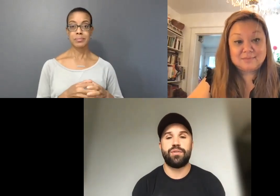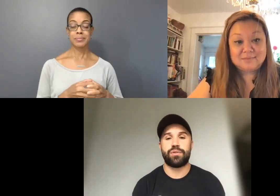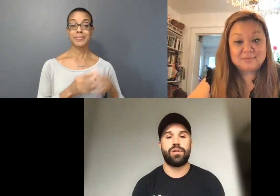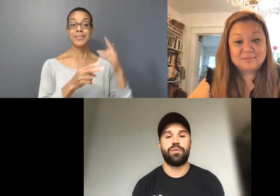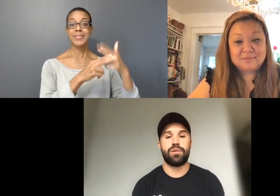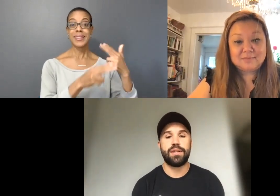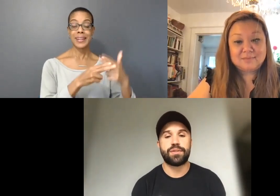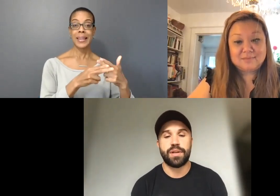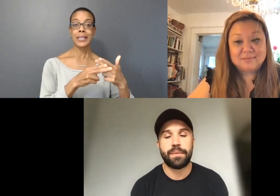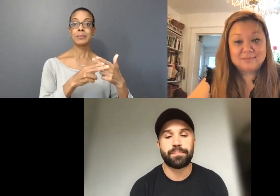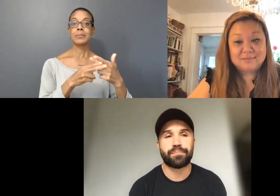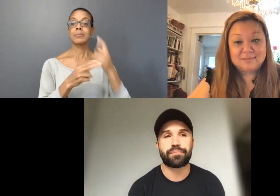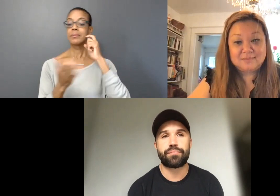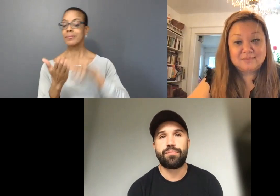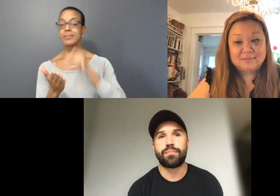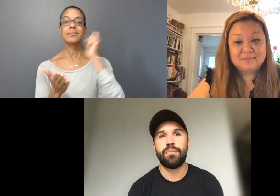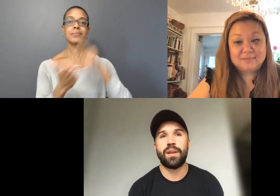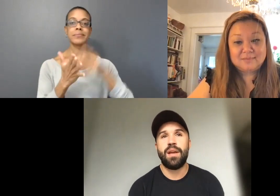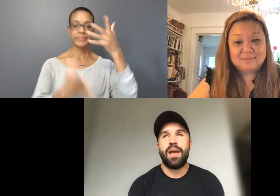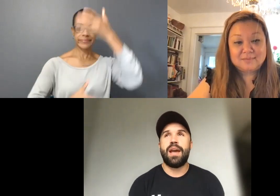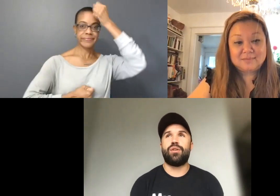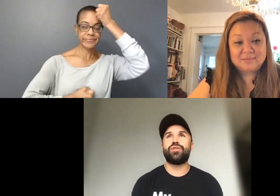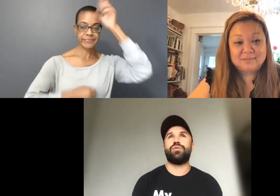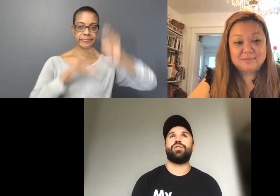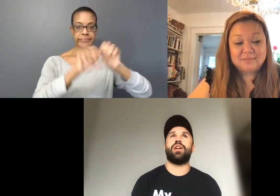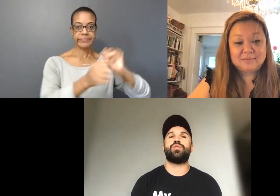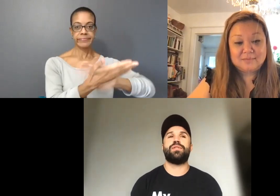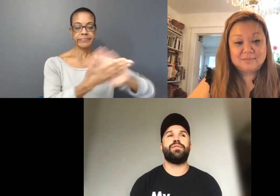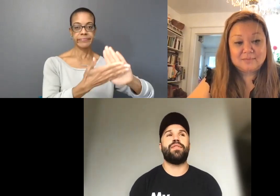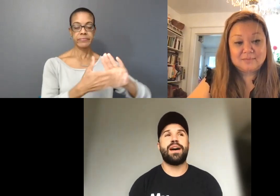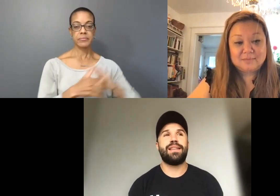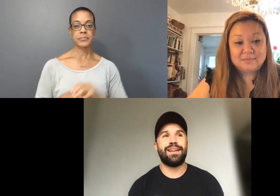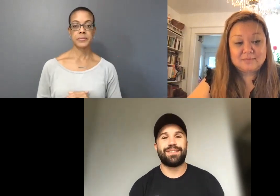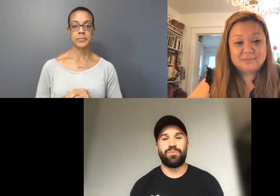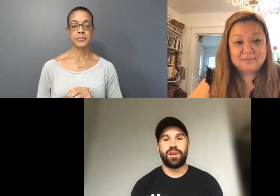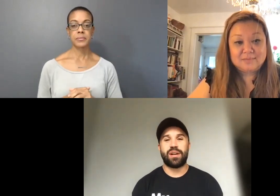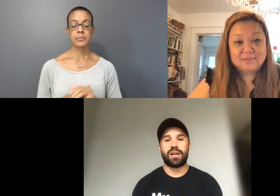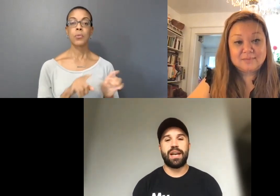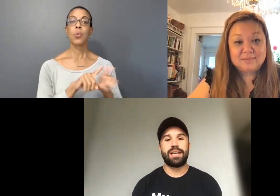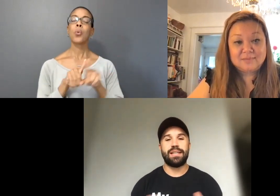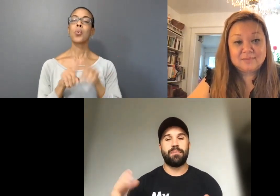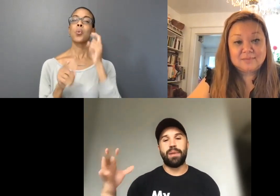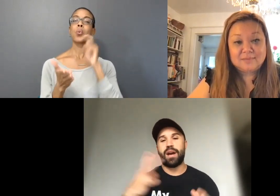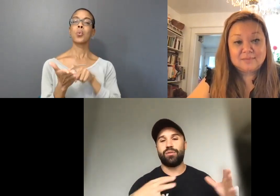to colonial history and also an acknowledgment to the fact that we are connected and bound